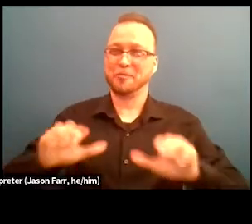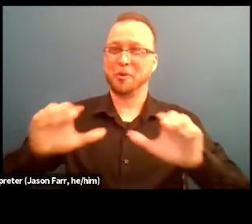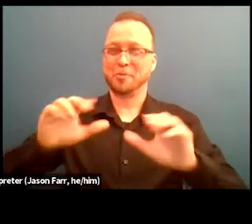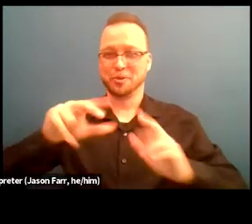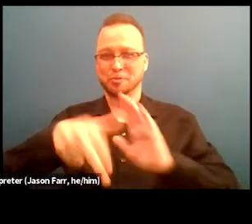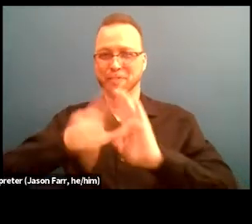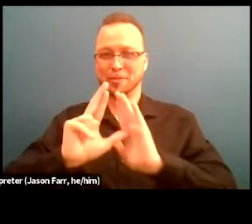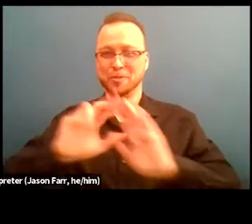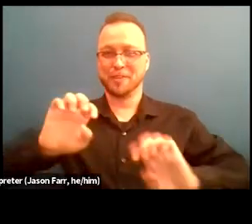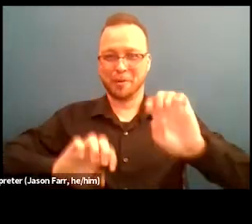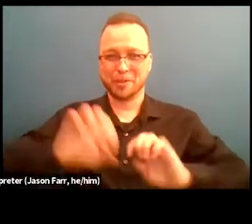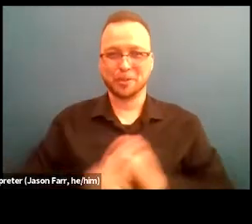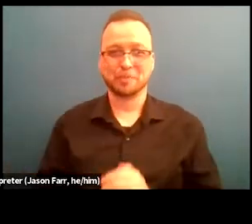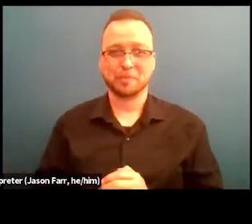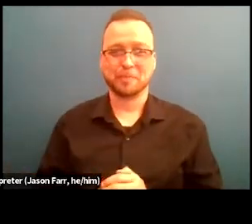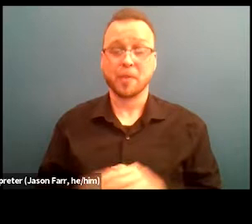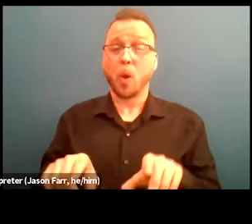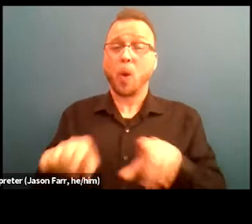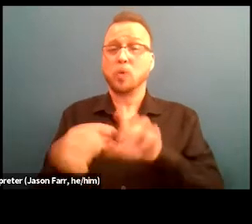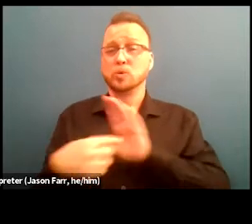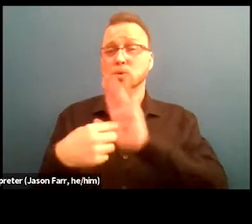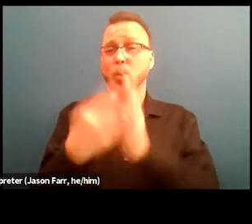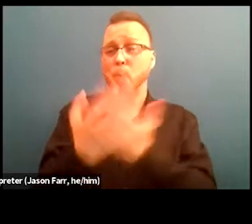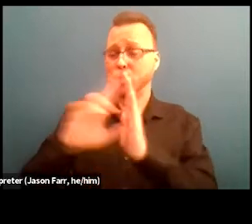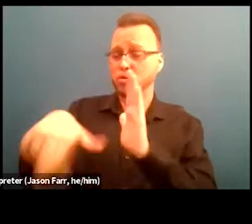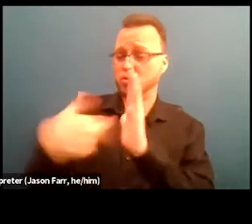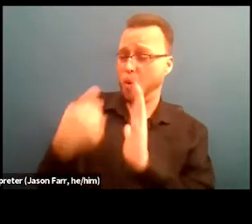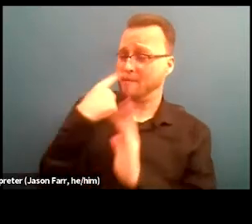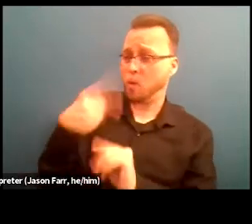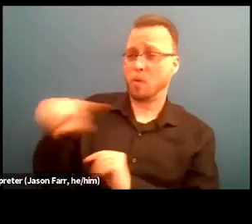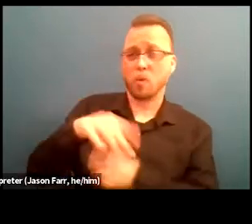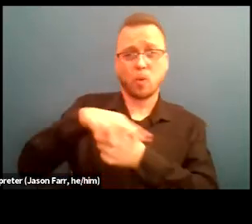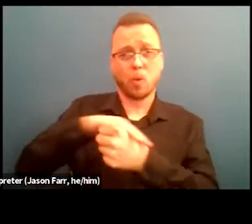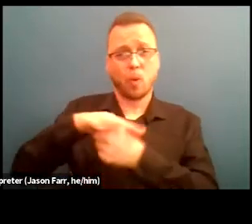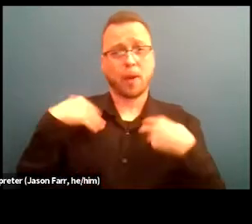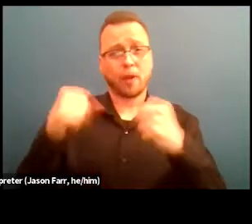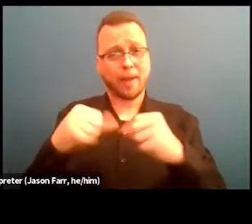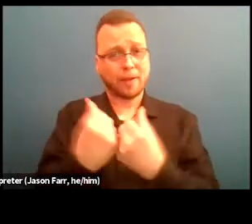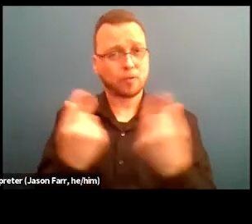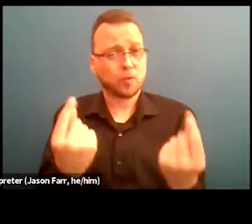We also shed some light on the role local behavioral health agencies and health plans can have on establishing provider requirements